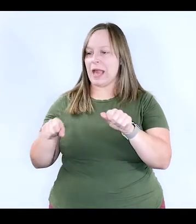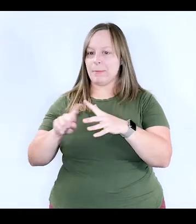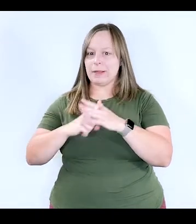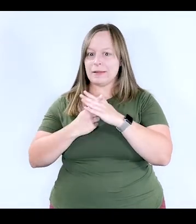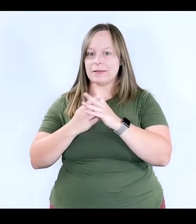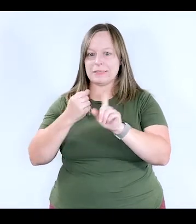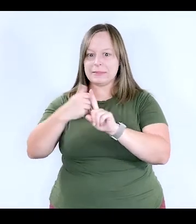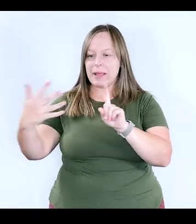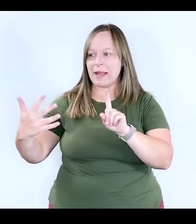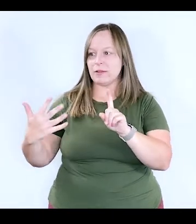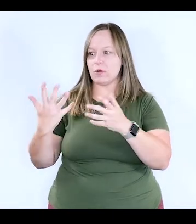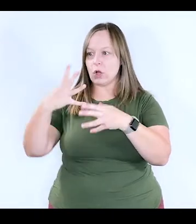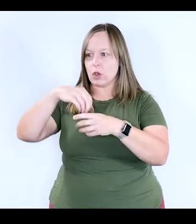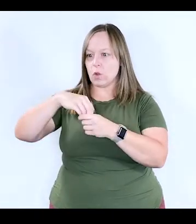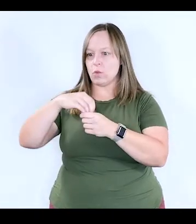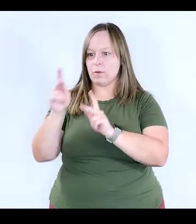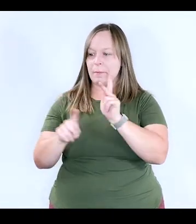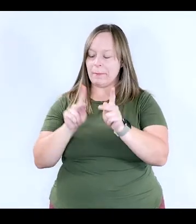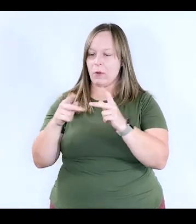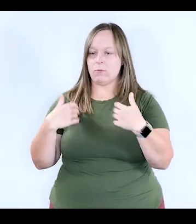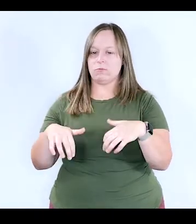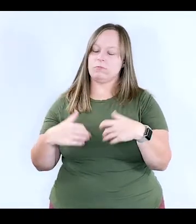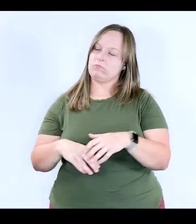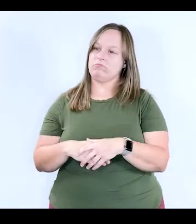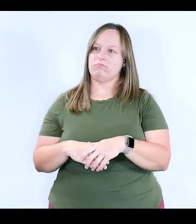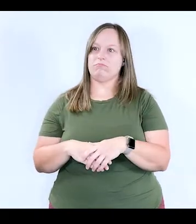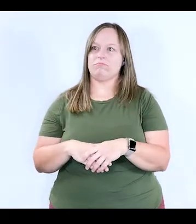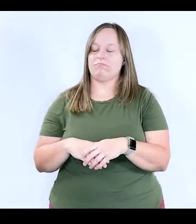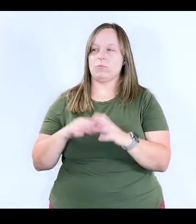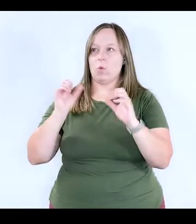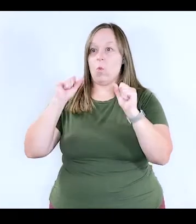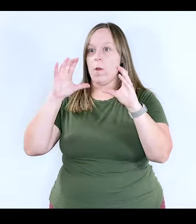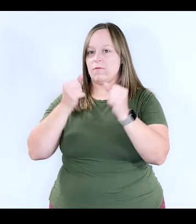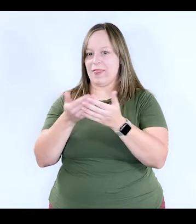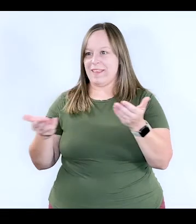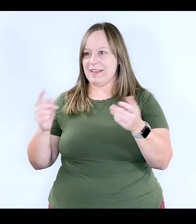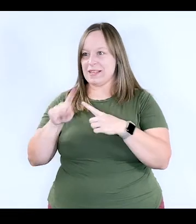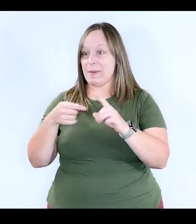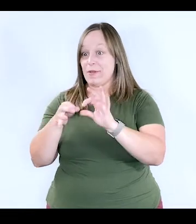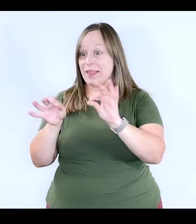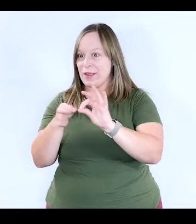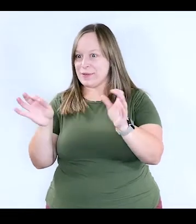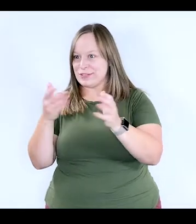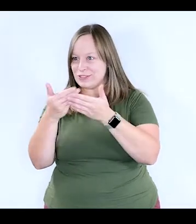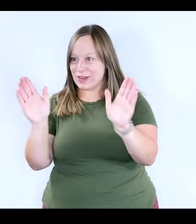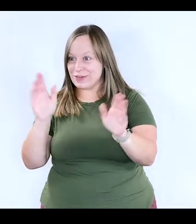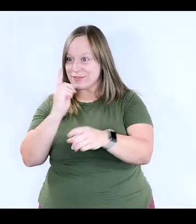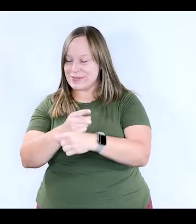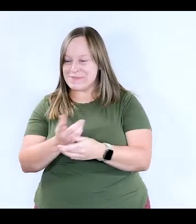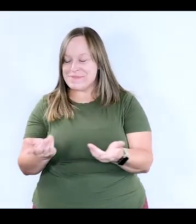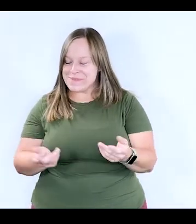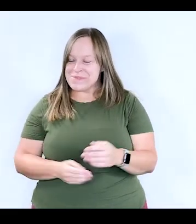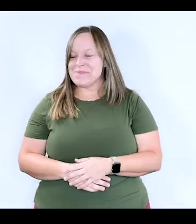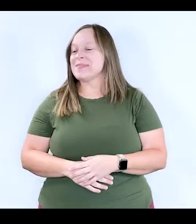be organic and expansive to include people is just one of the wonderful things about what we're talking about right now.